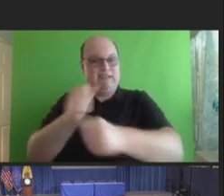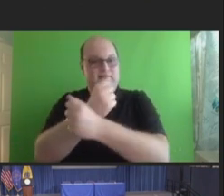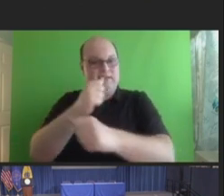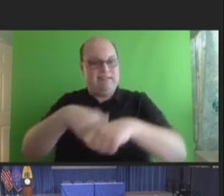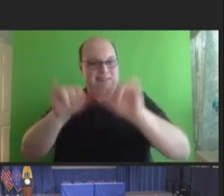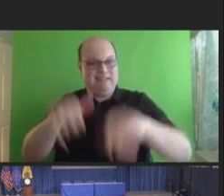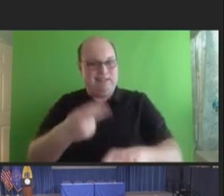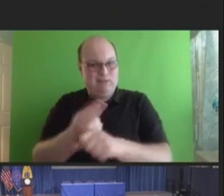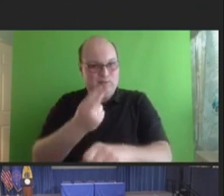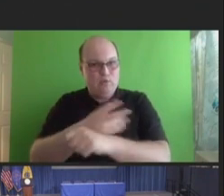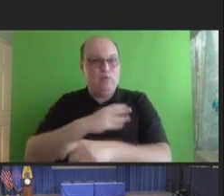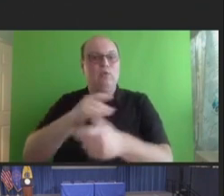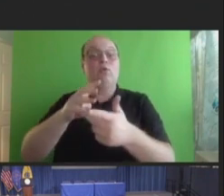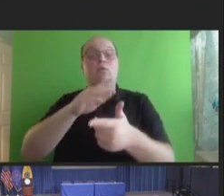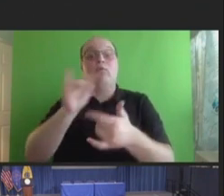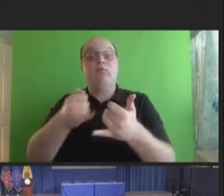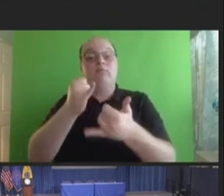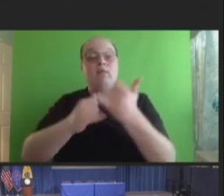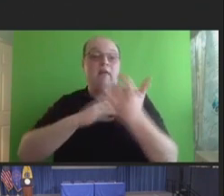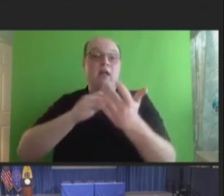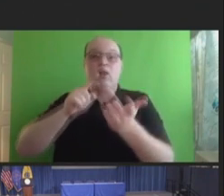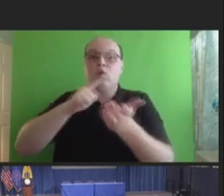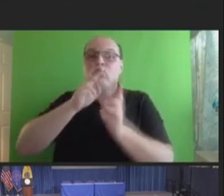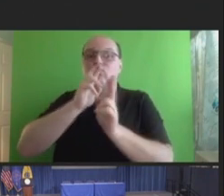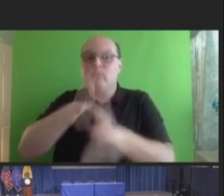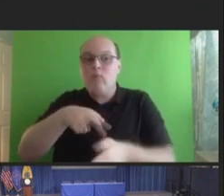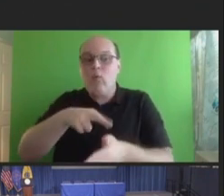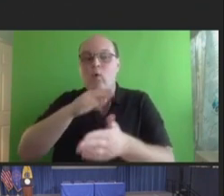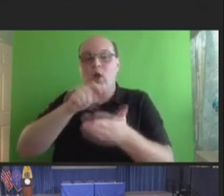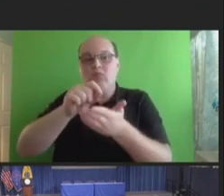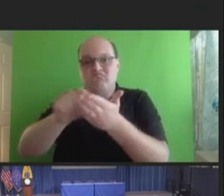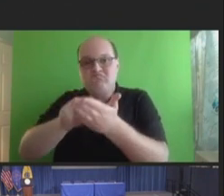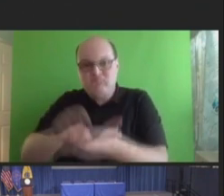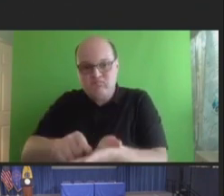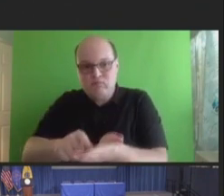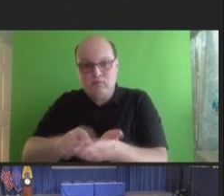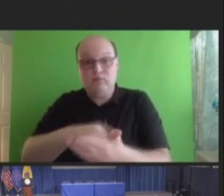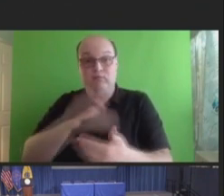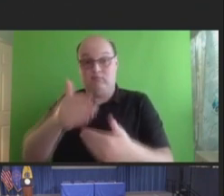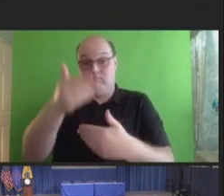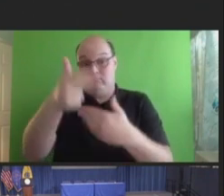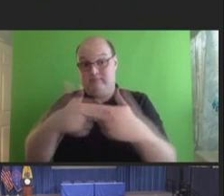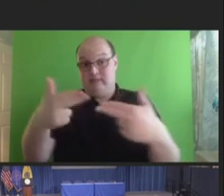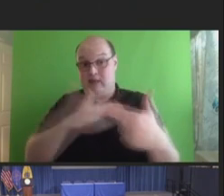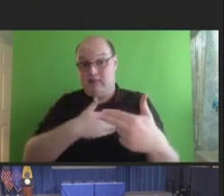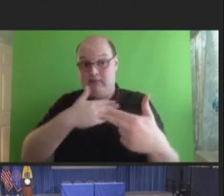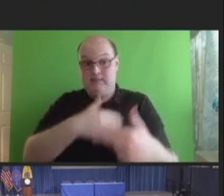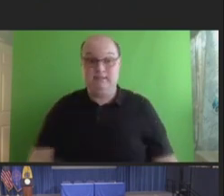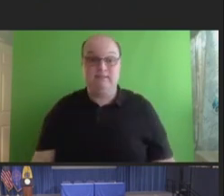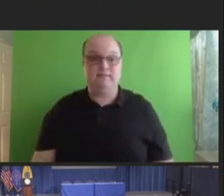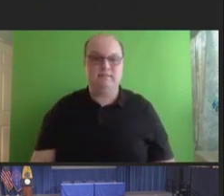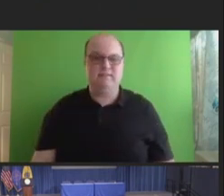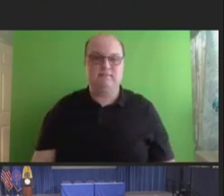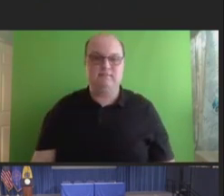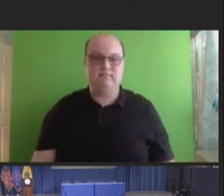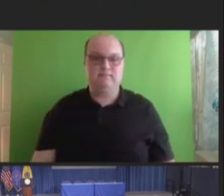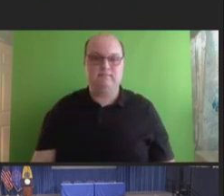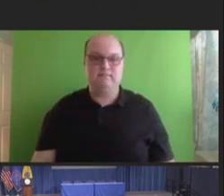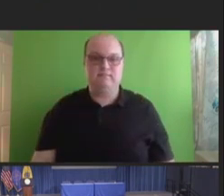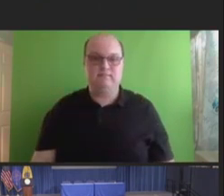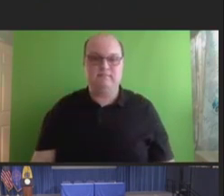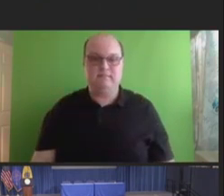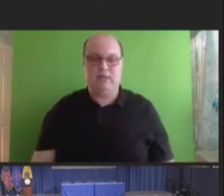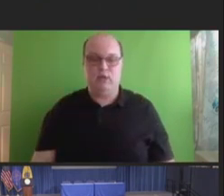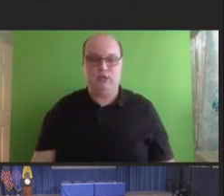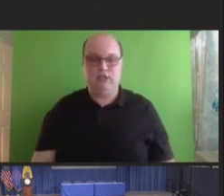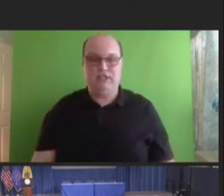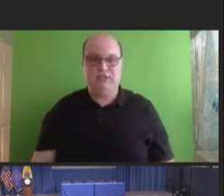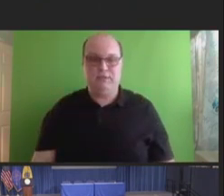and to write a succinct report summarizing these findings. Next slide, please.